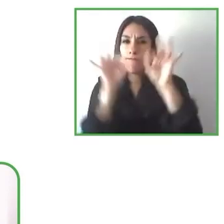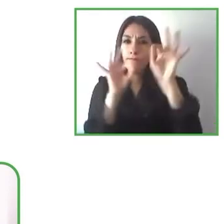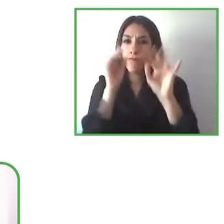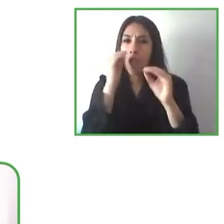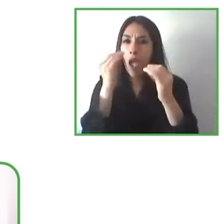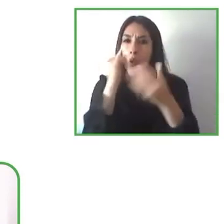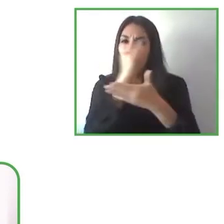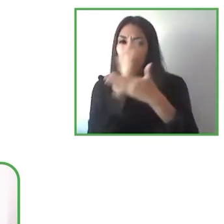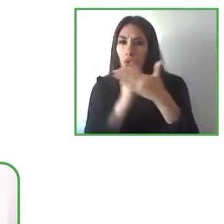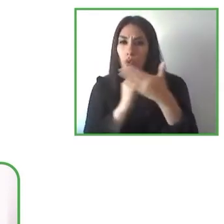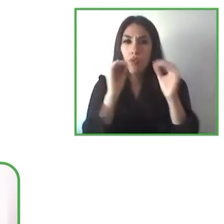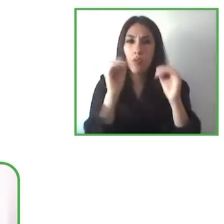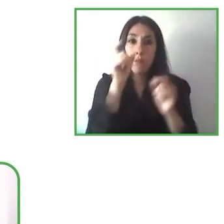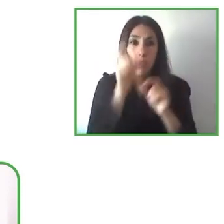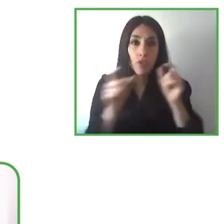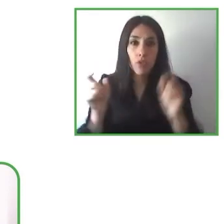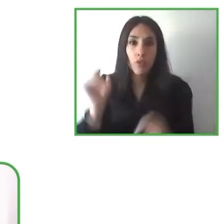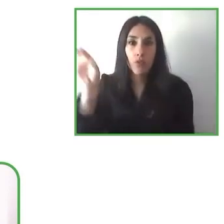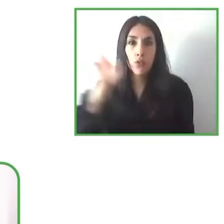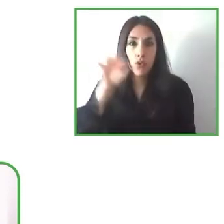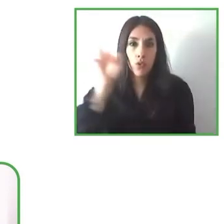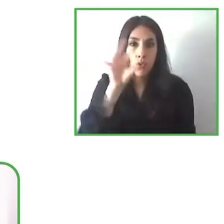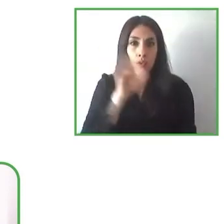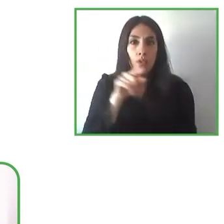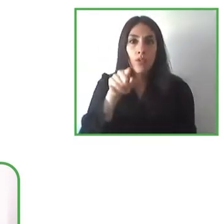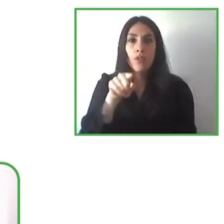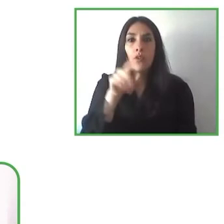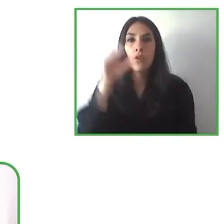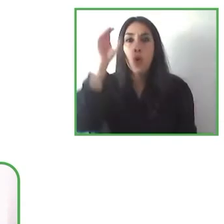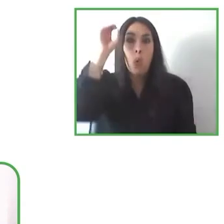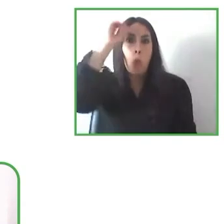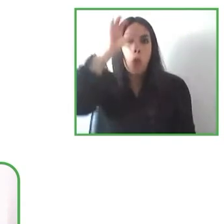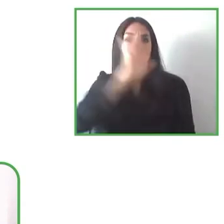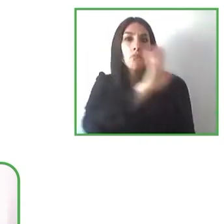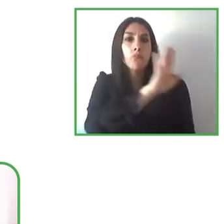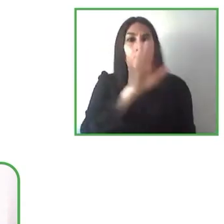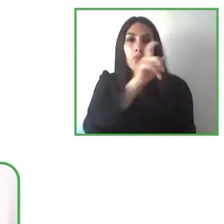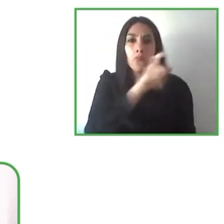we have to incorporate or include their opinions their needs their complaints,